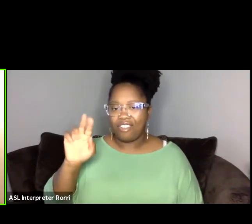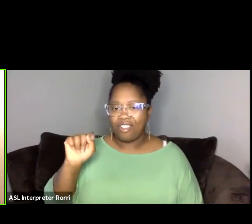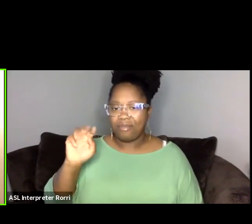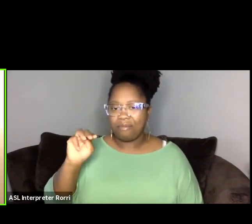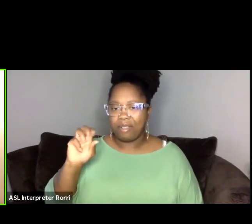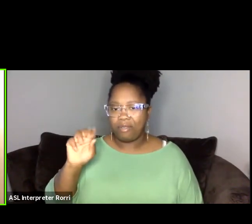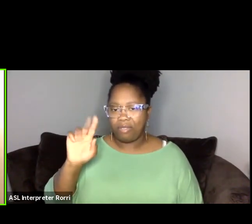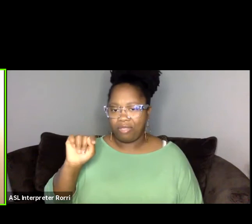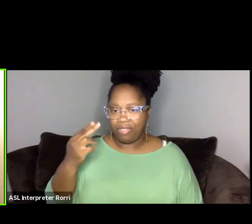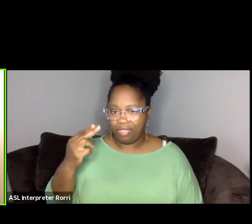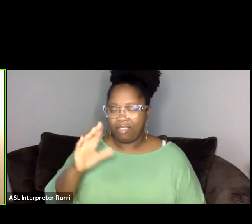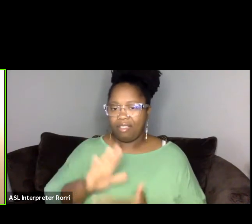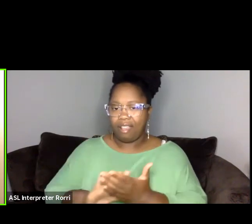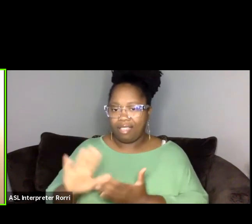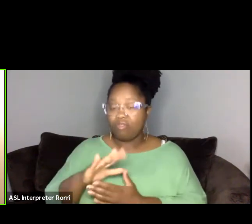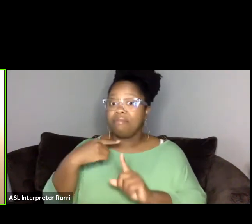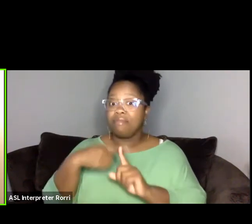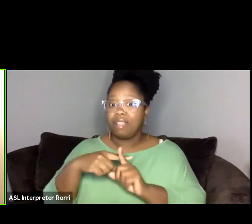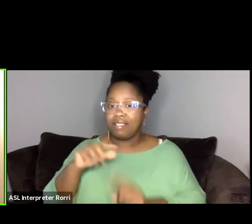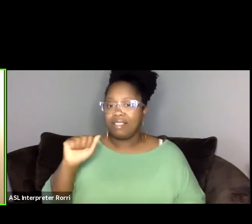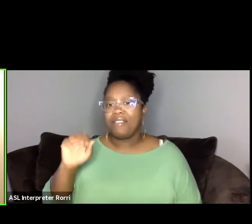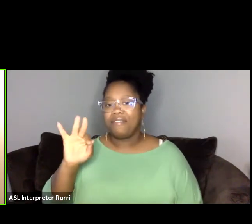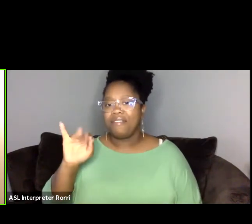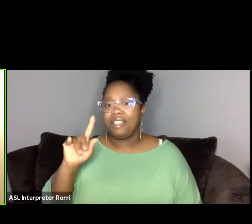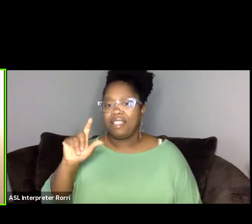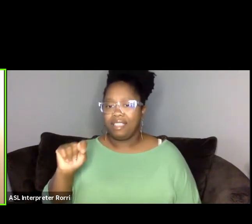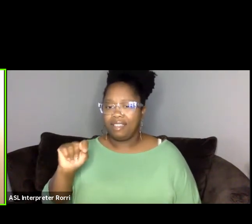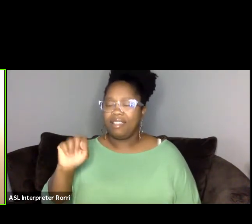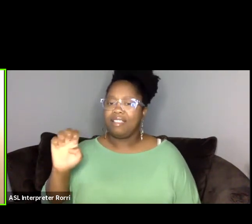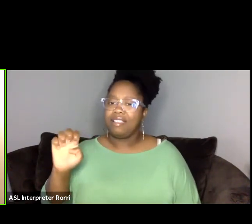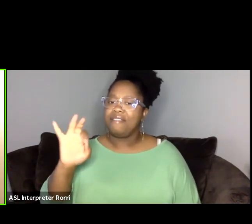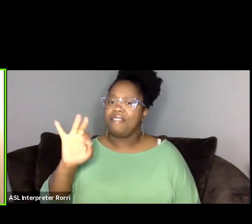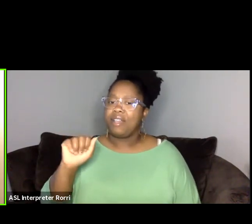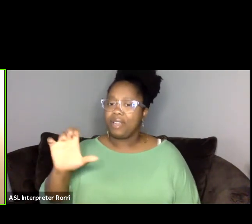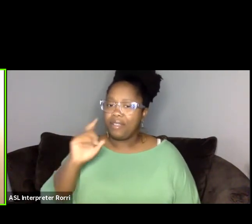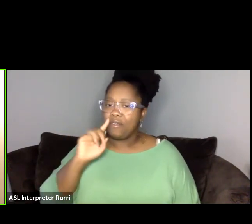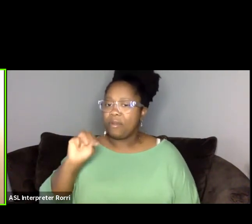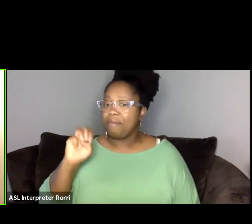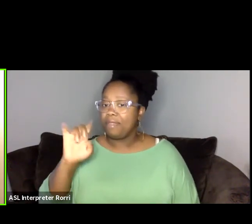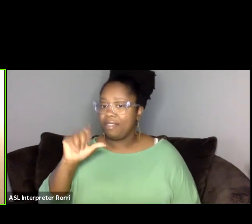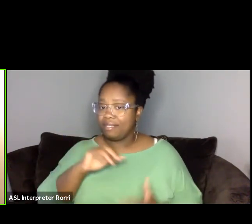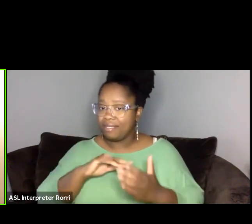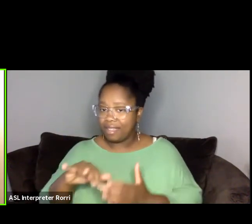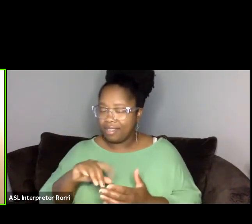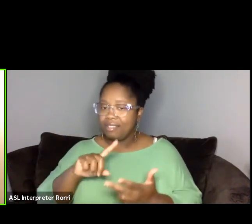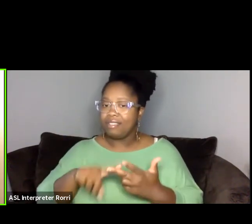in film and media studies and also African and African-American studies.